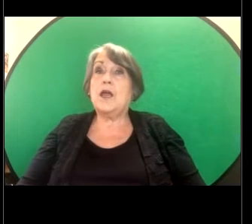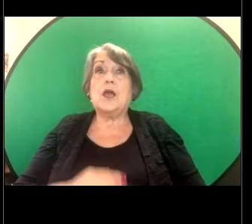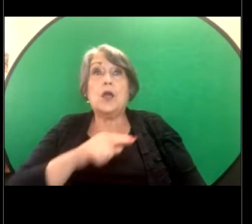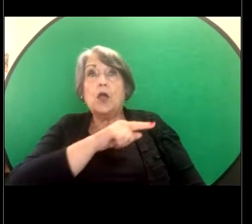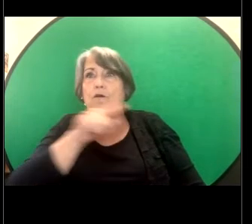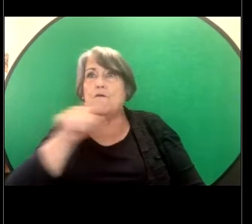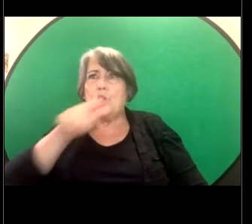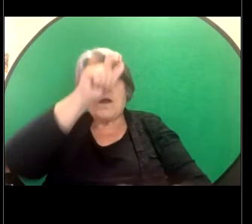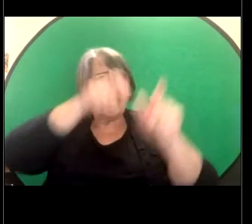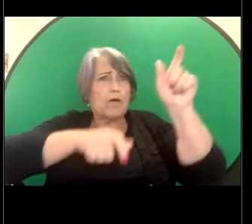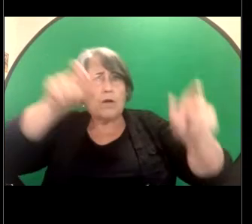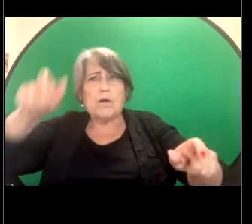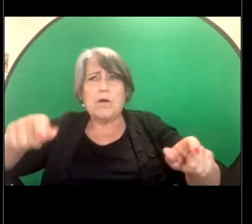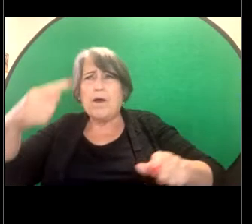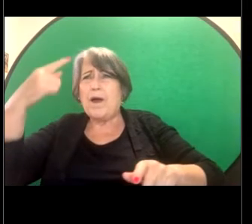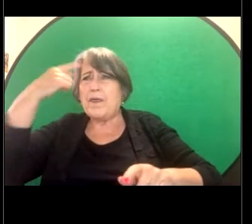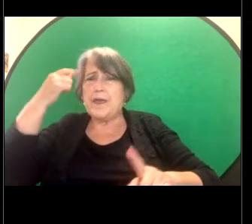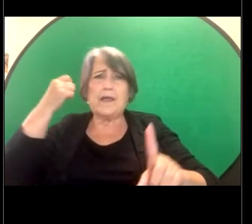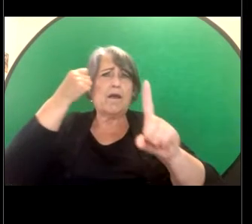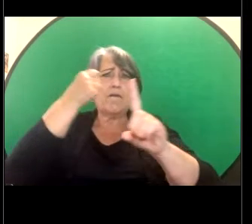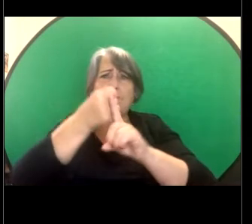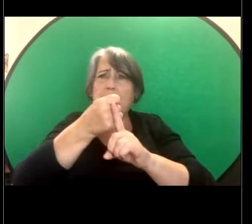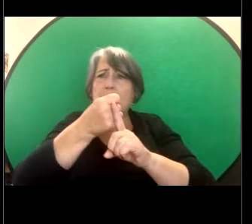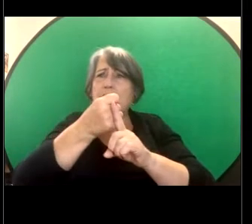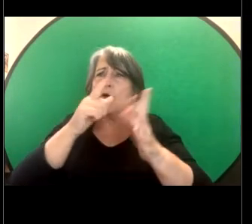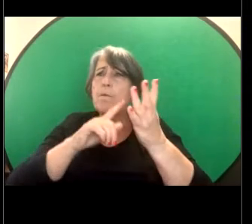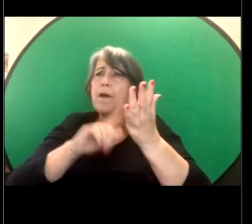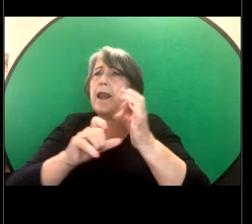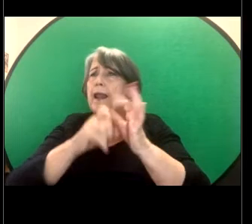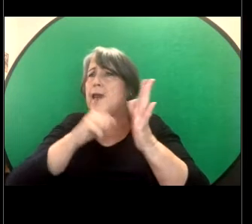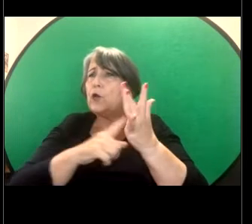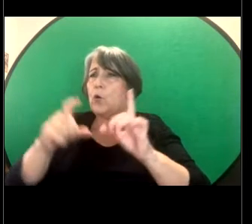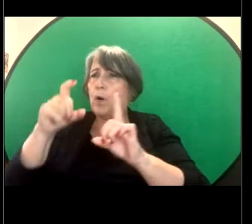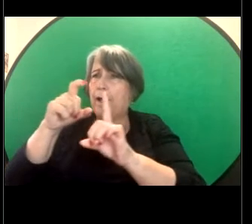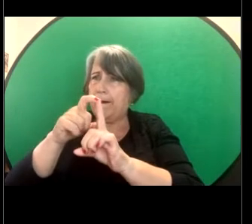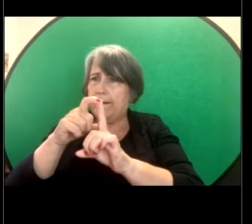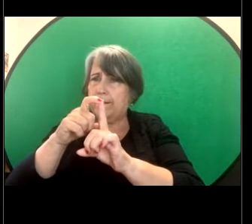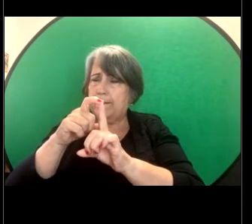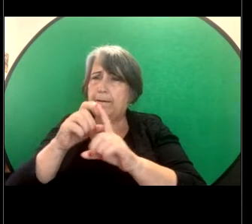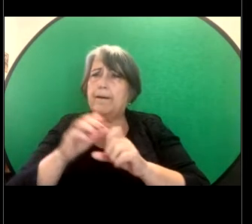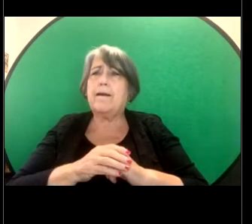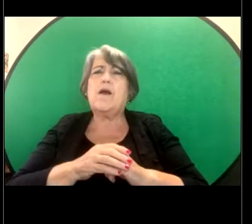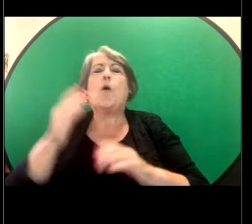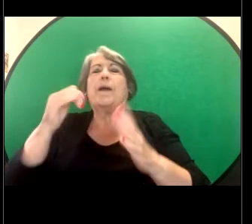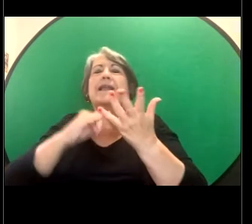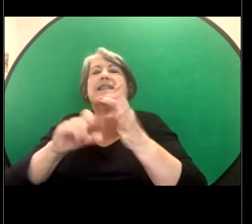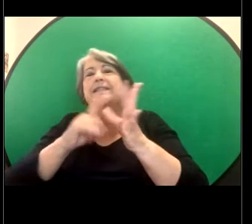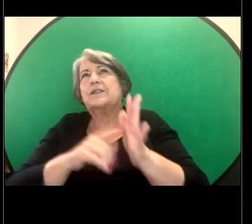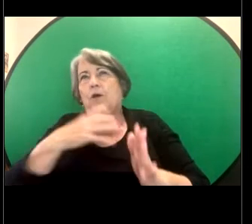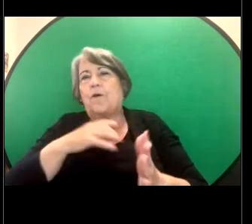who you think may have been affected by Legal Aid then you can - sorry, by sexual harassment you can